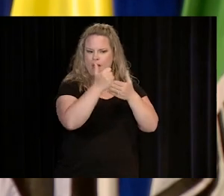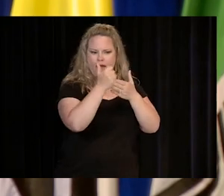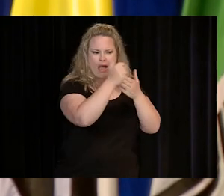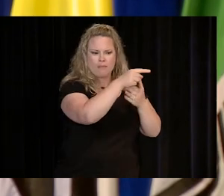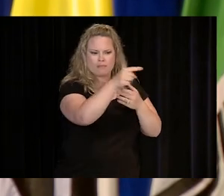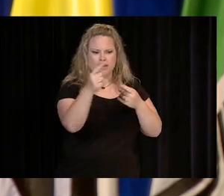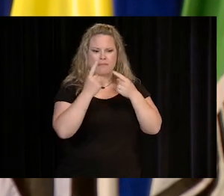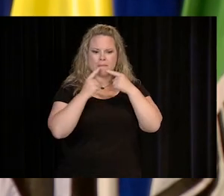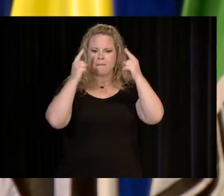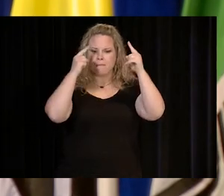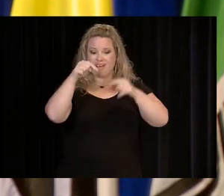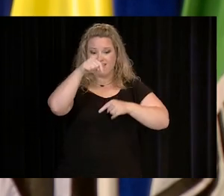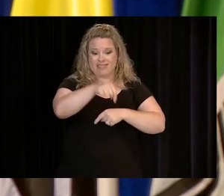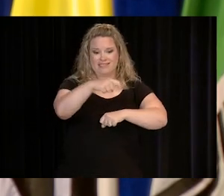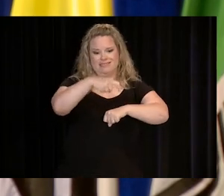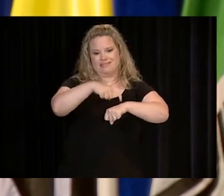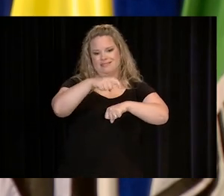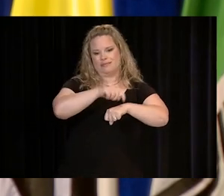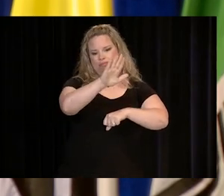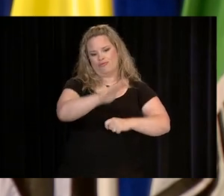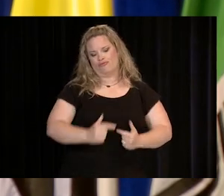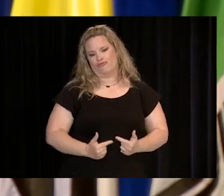IN HELPING THESE GRADUATES IN THIS PHASE OF THEIR JOURNEY.